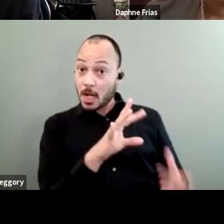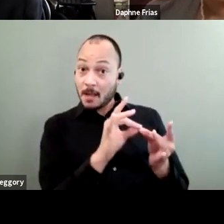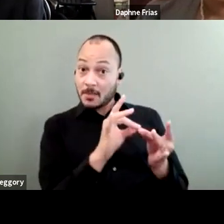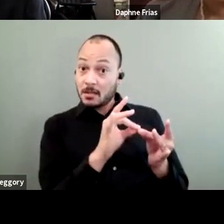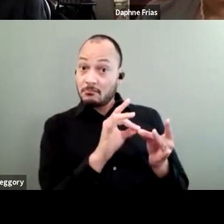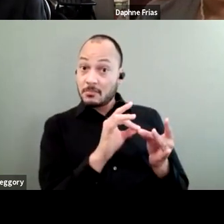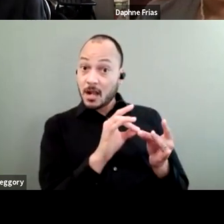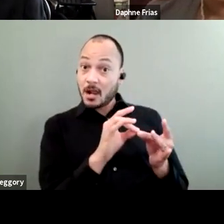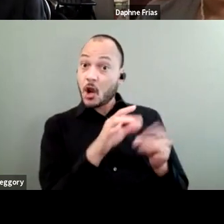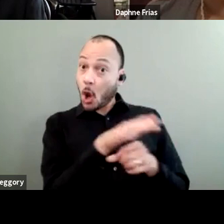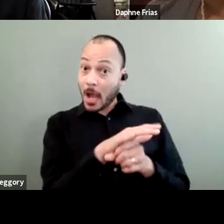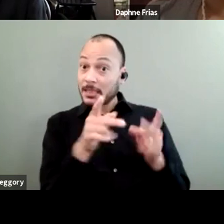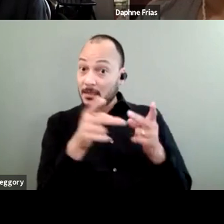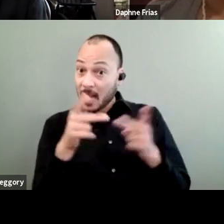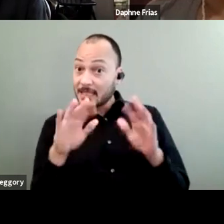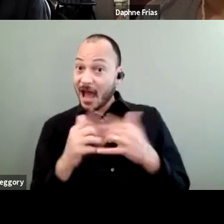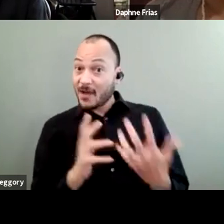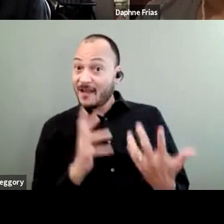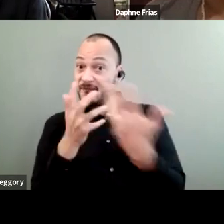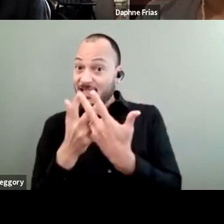and how it fits into the framework?